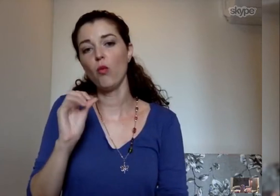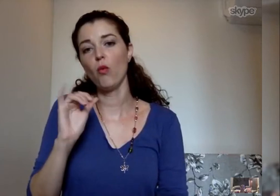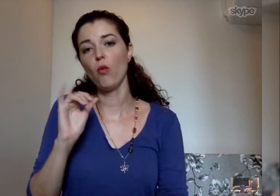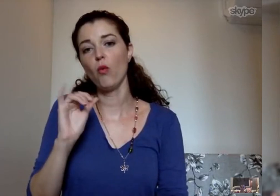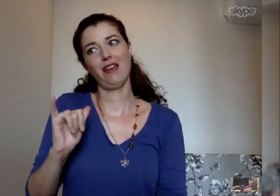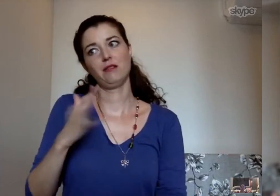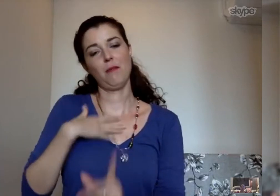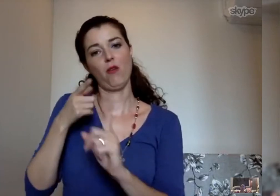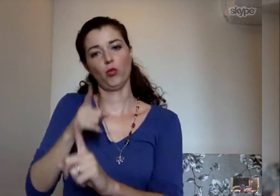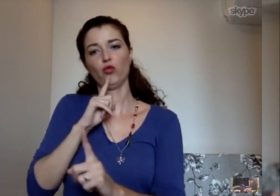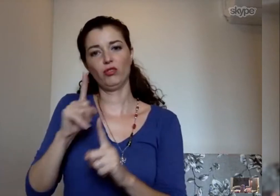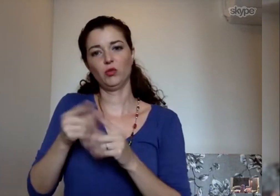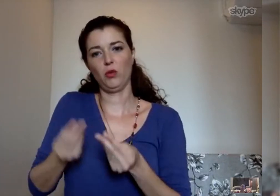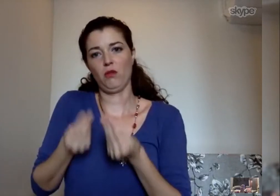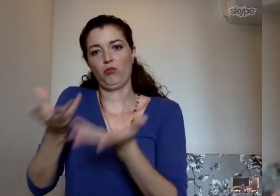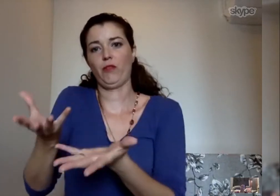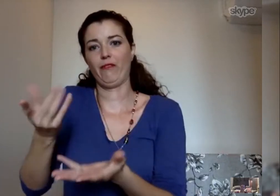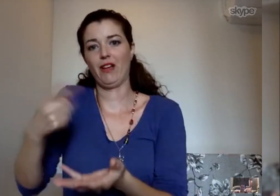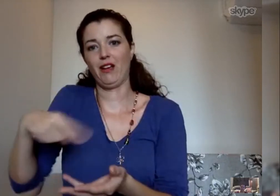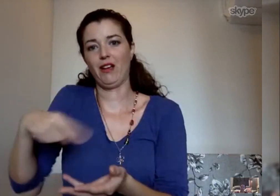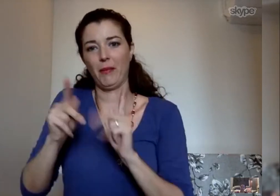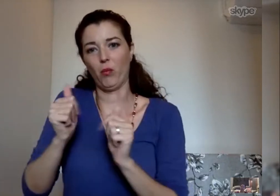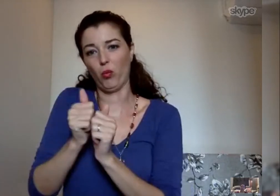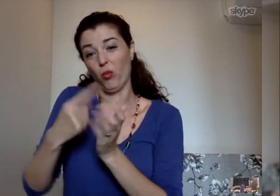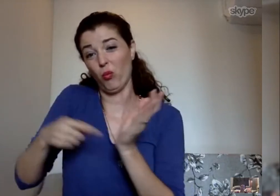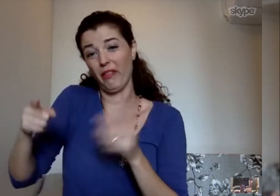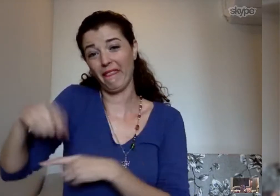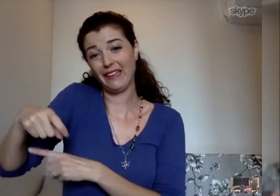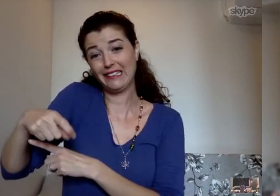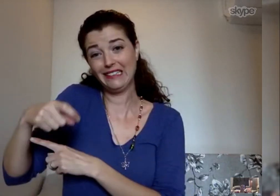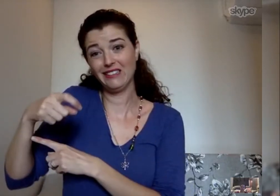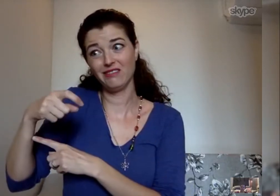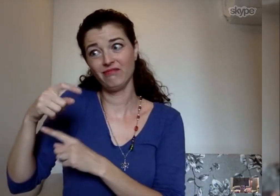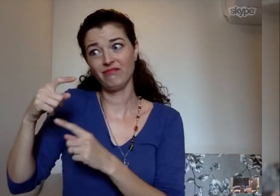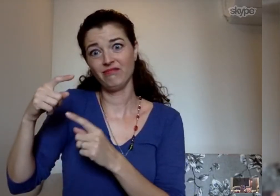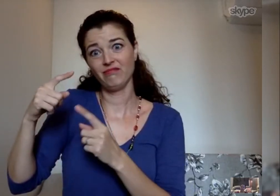of a deaf person. So that’s really my goal: to provide them with the research they need